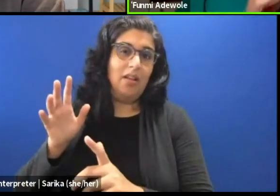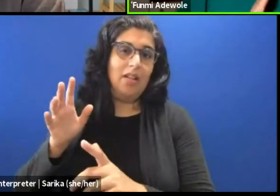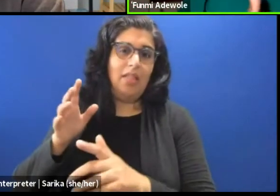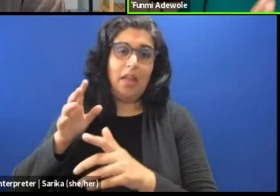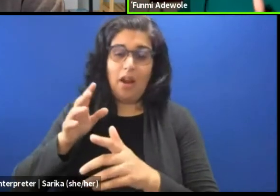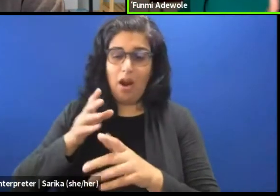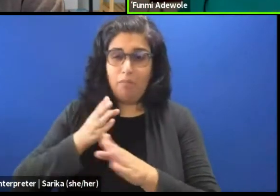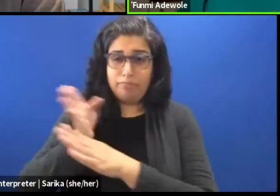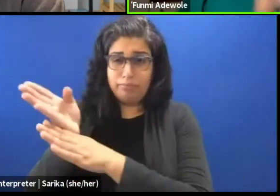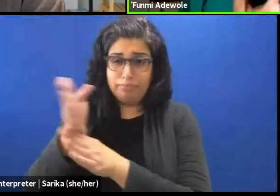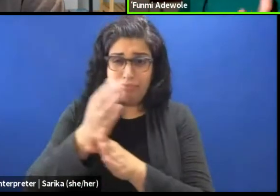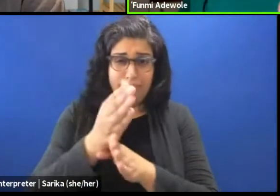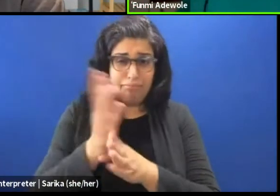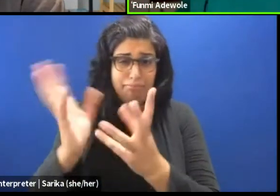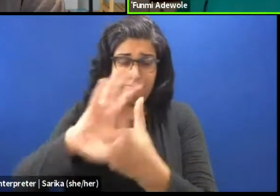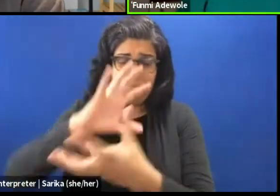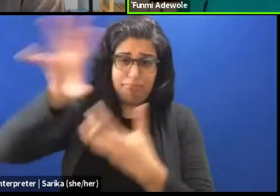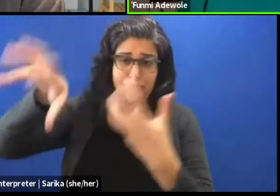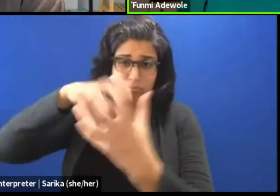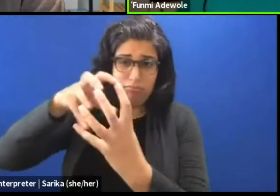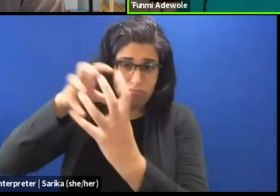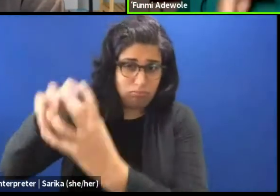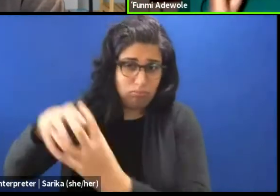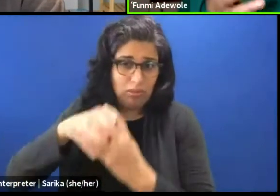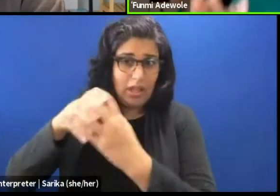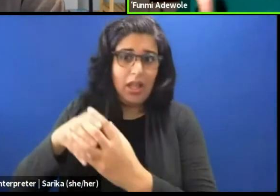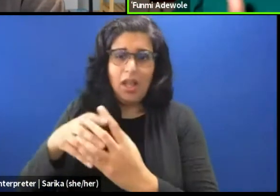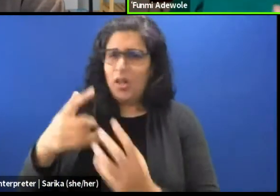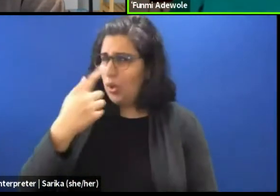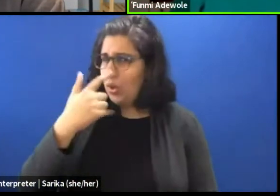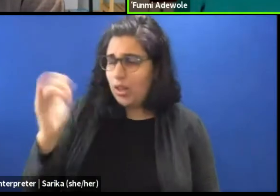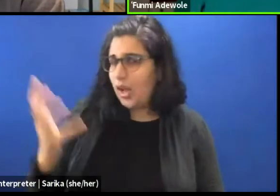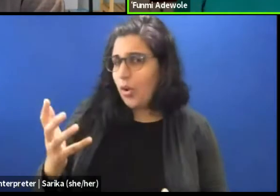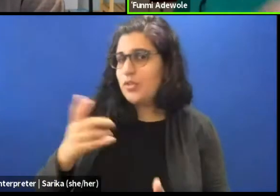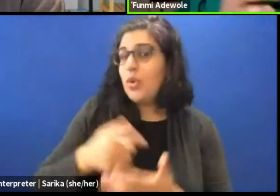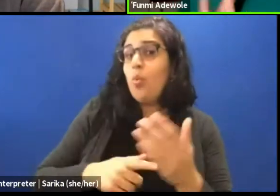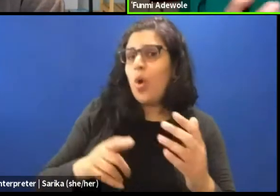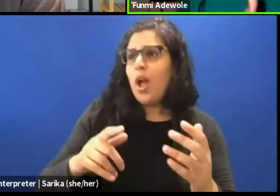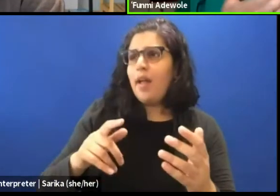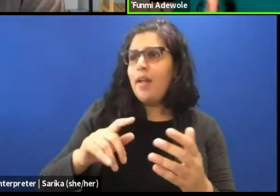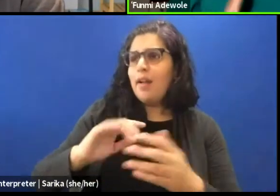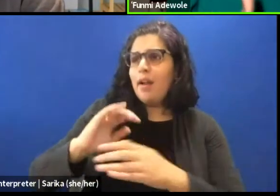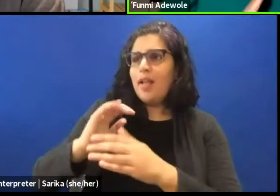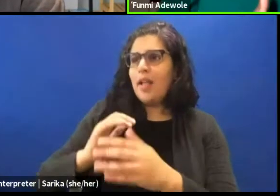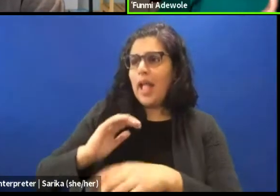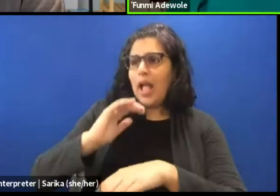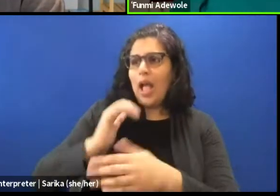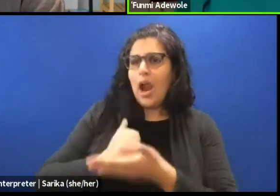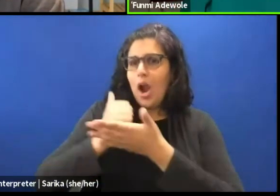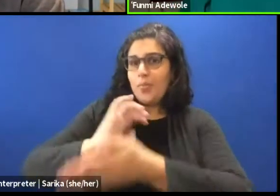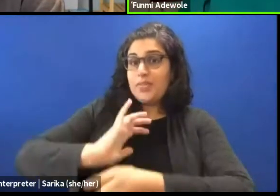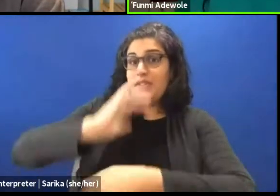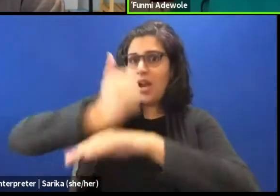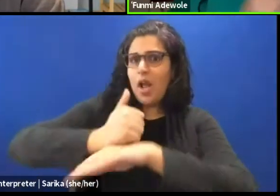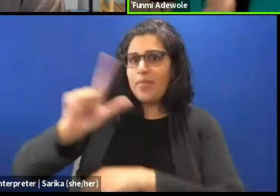we are not too sure, what this is really gonna look like, so what creates the logic? What creates the logic of this piece?